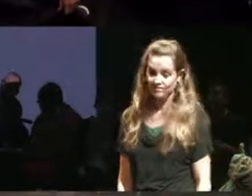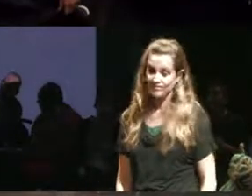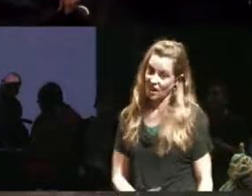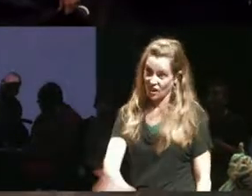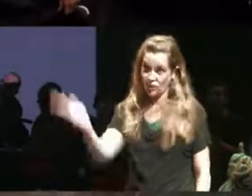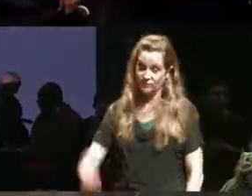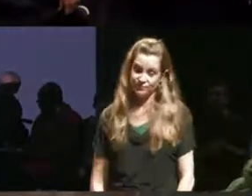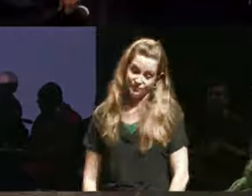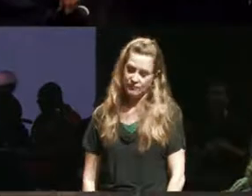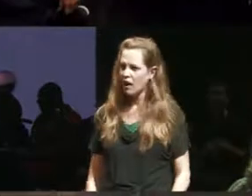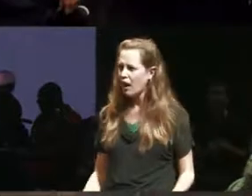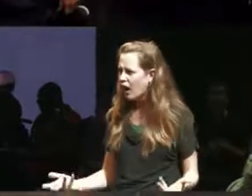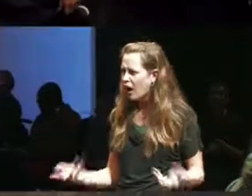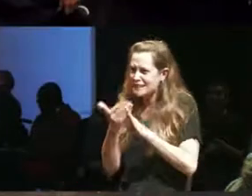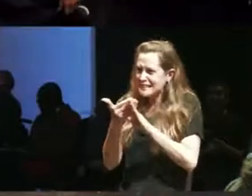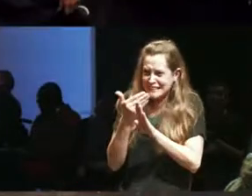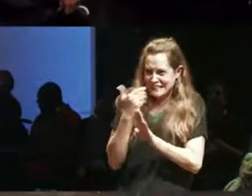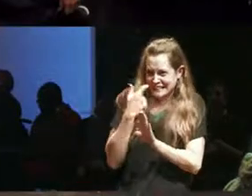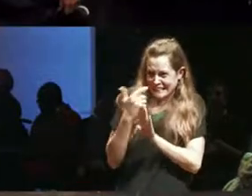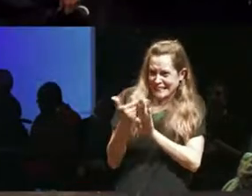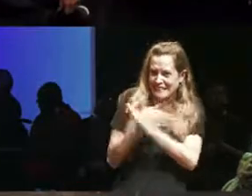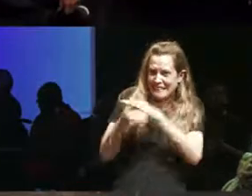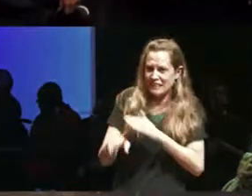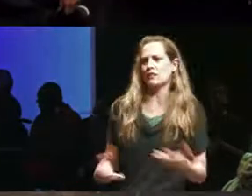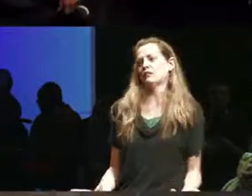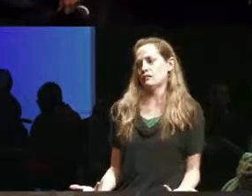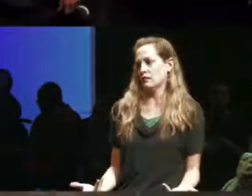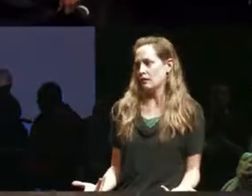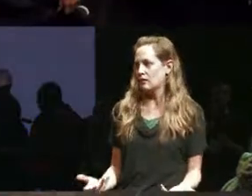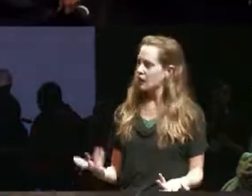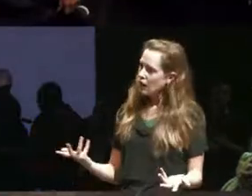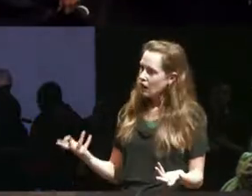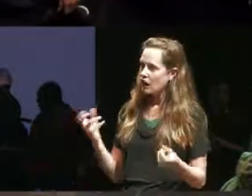you know what we'll see we'll see what happens like maybe I will run off the